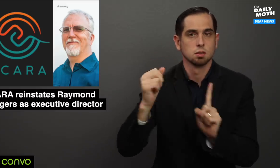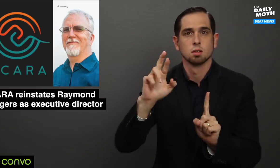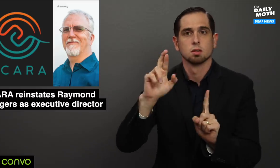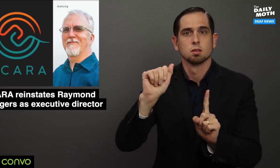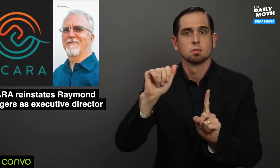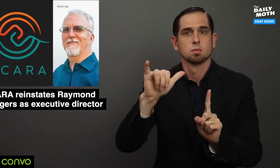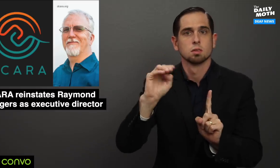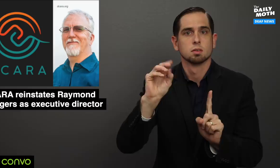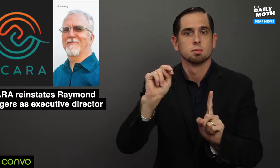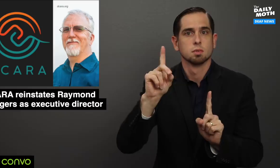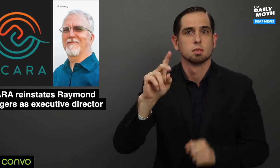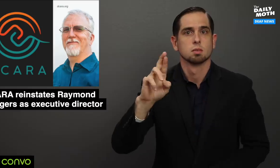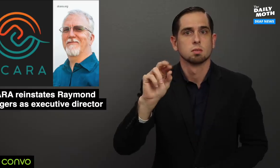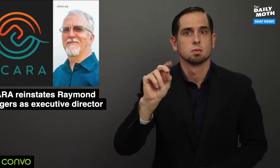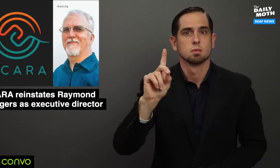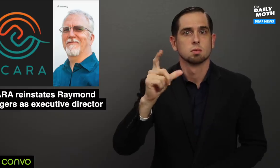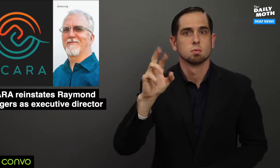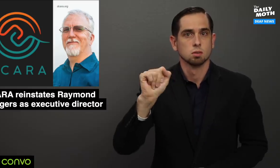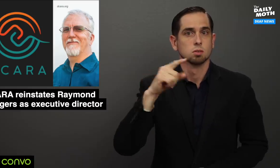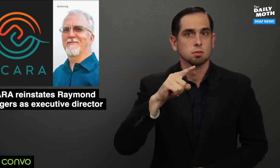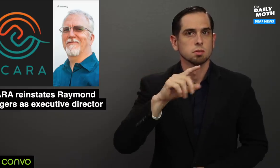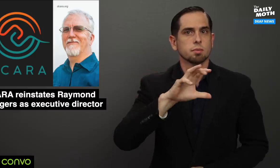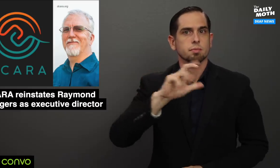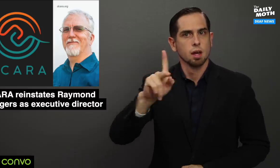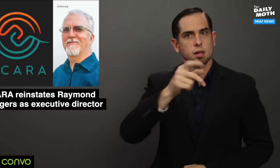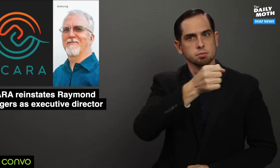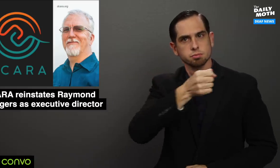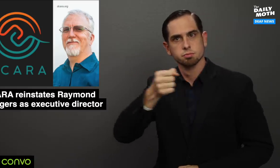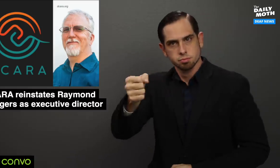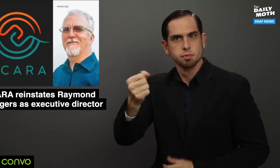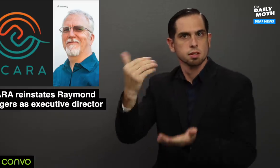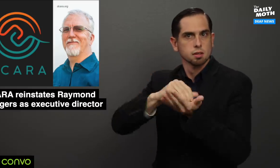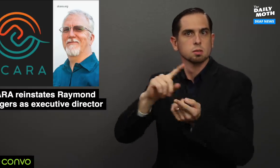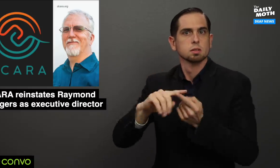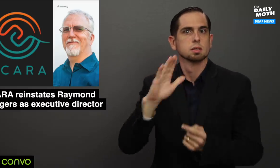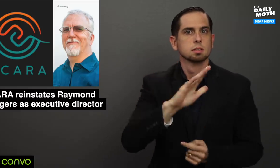Raymond Rodgers was reinstated to